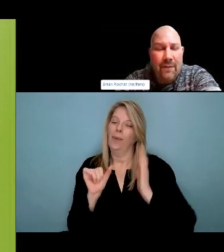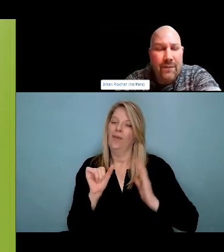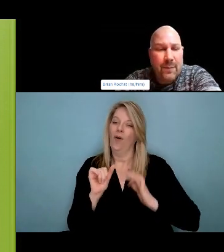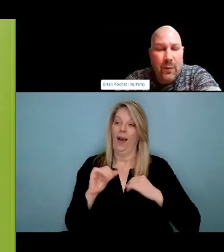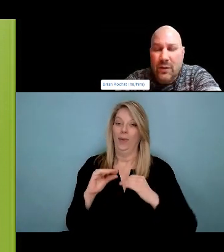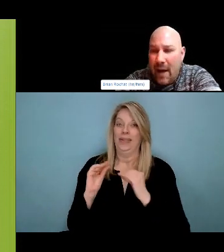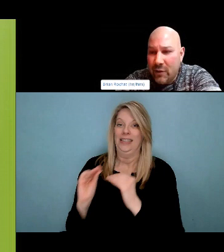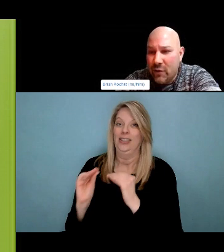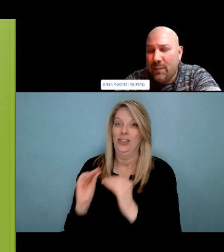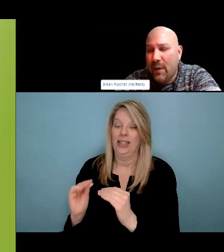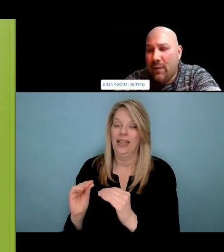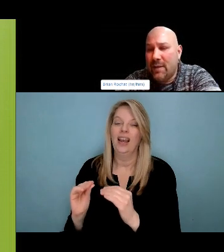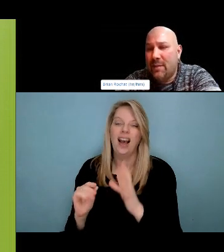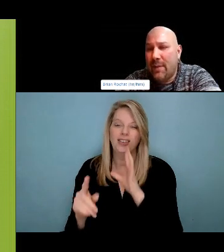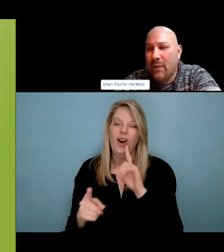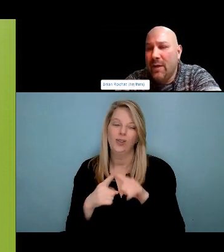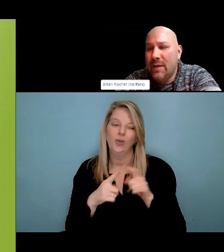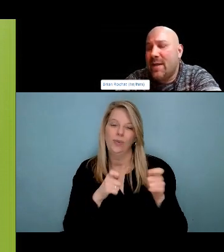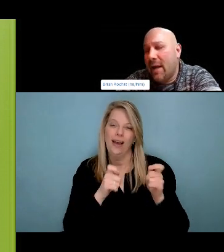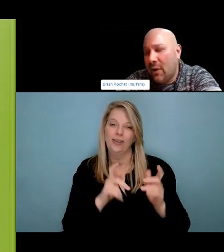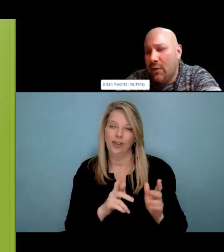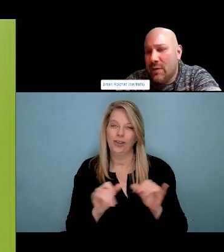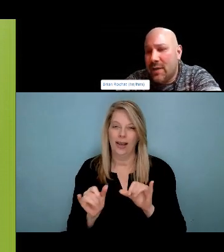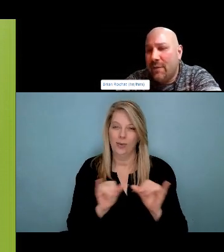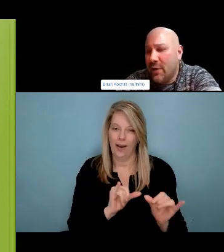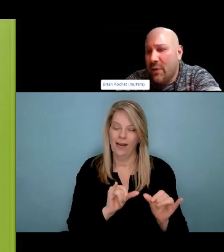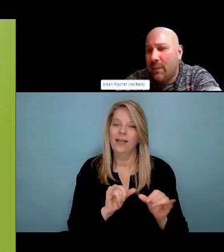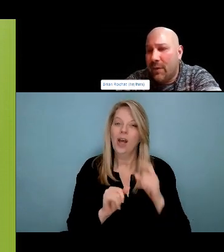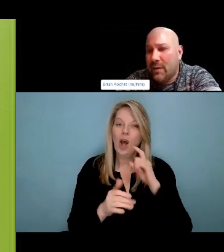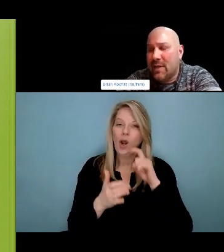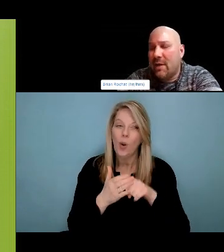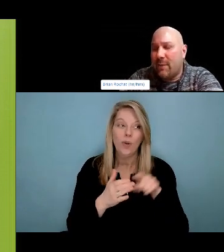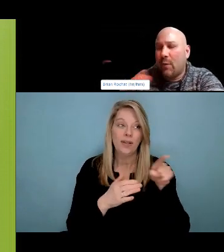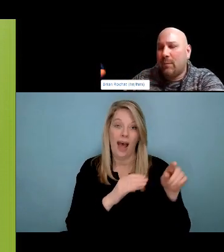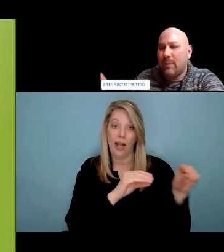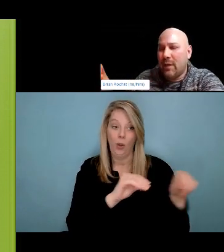I am a sister. I am a dancer. I'm a father. I am a professional.